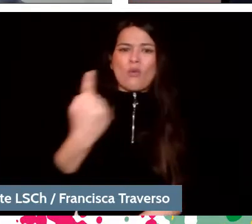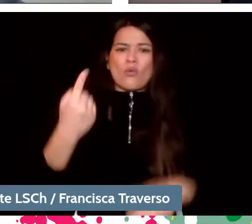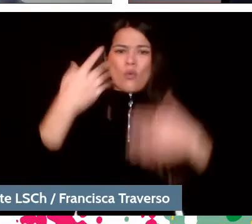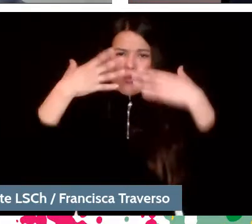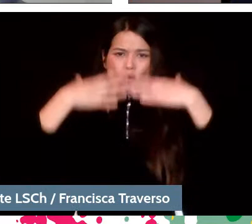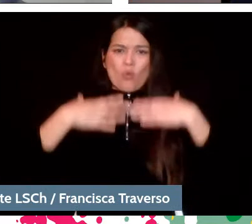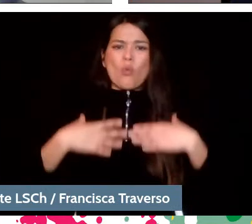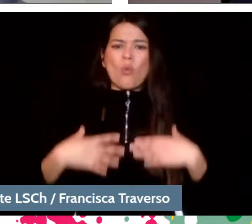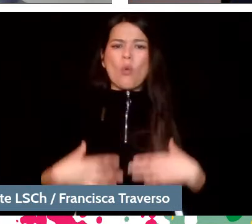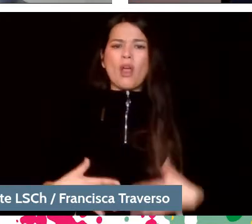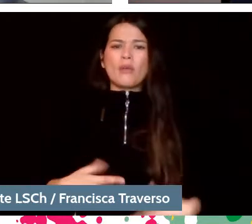with our vital rhythm.